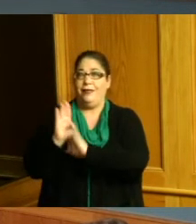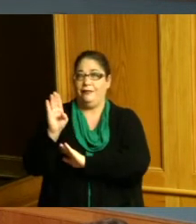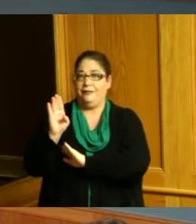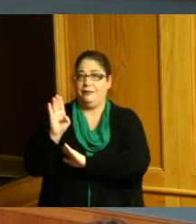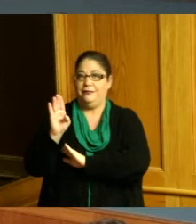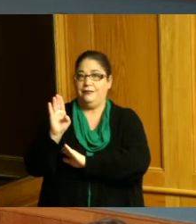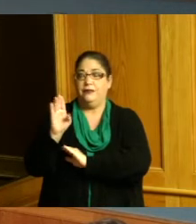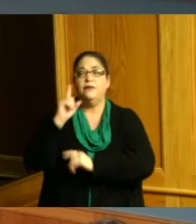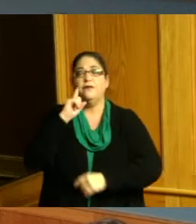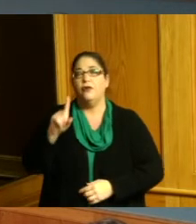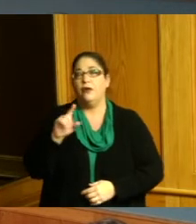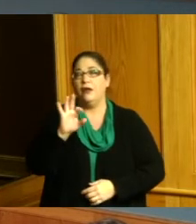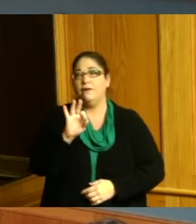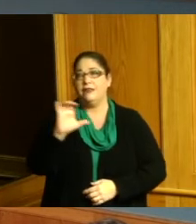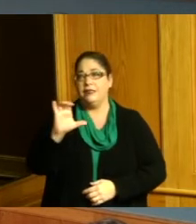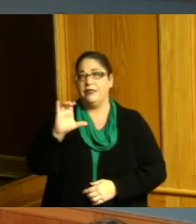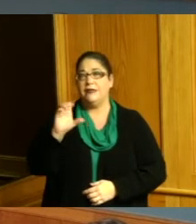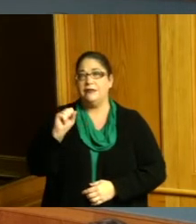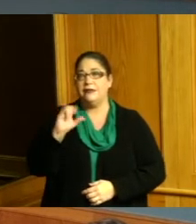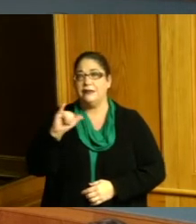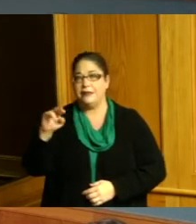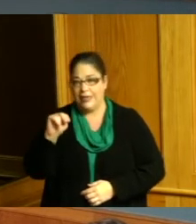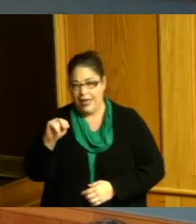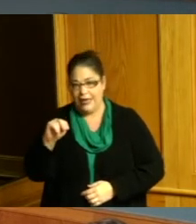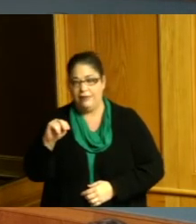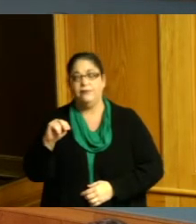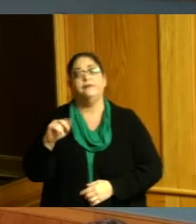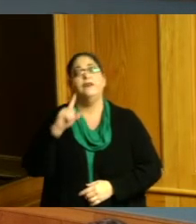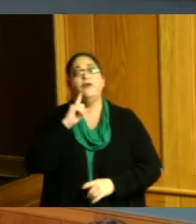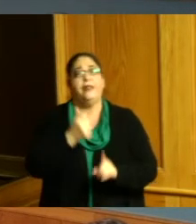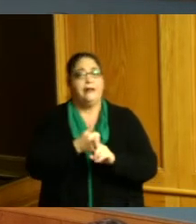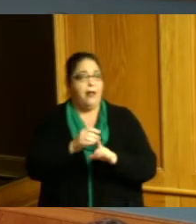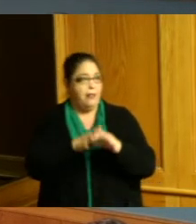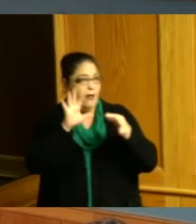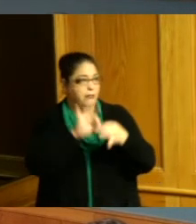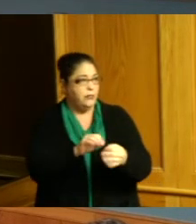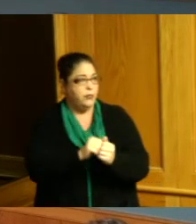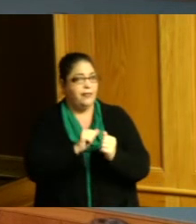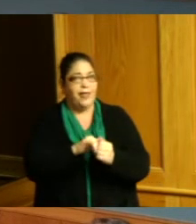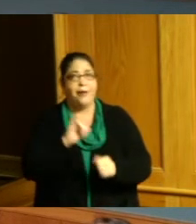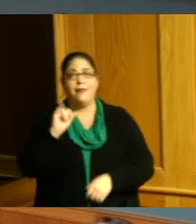FC Cincinnati and I know there's a lot of critics related to this but just imagine the tax revenues